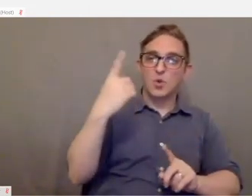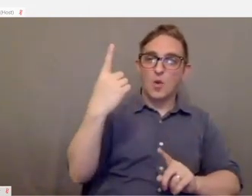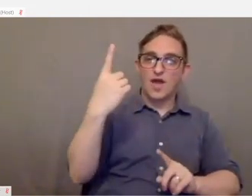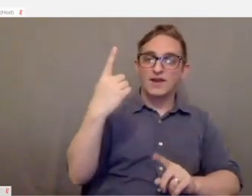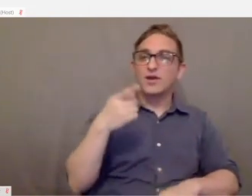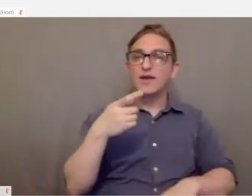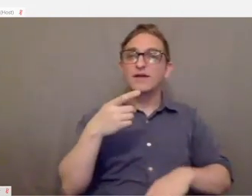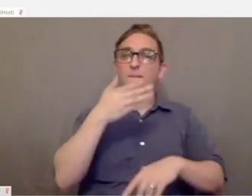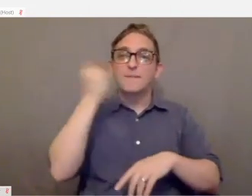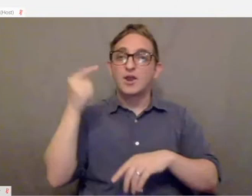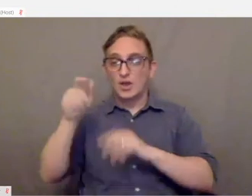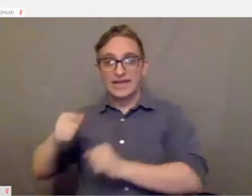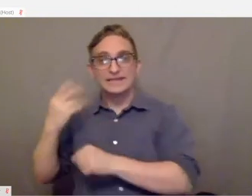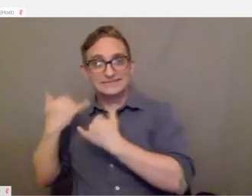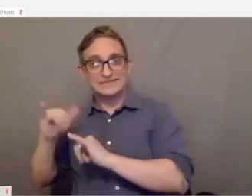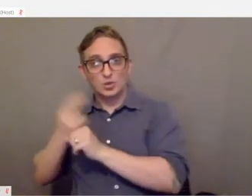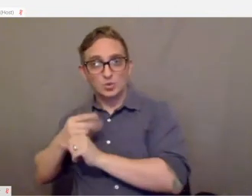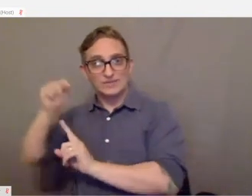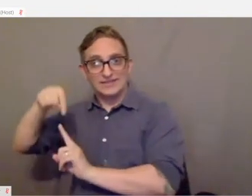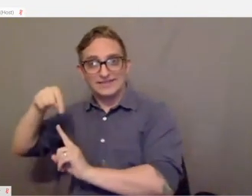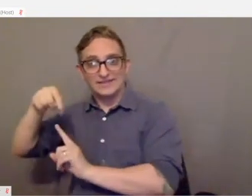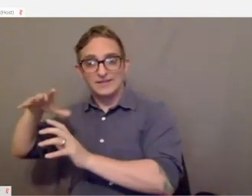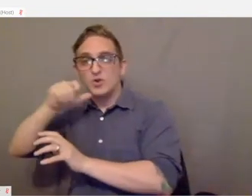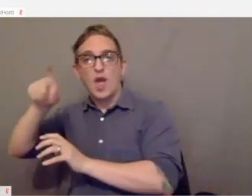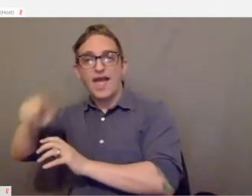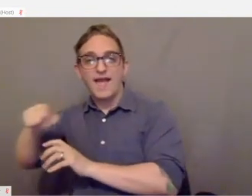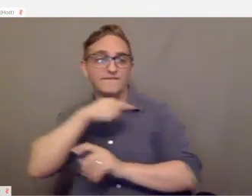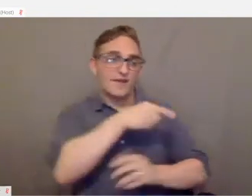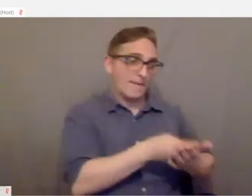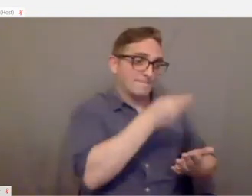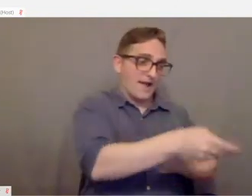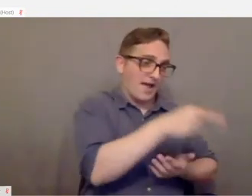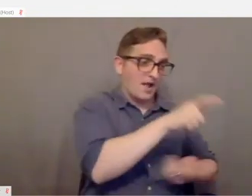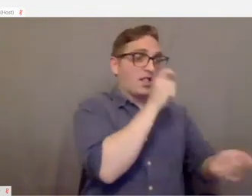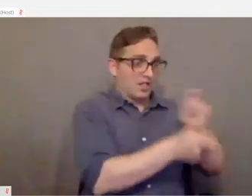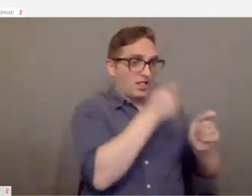controller and adapting that and modifying it so that it was accessible for you, you'd.